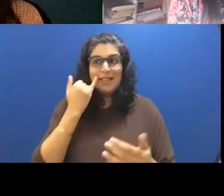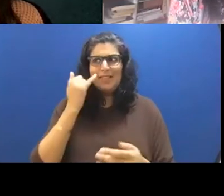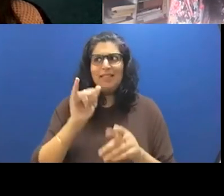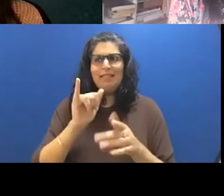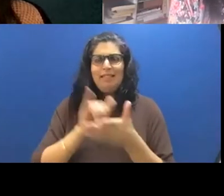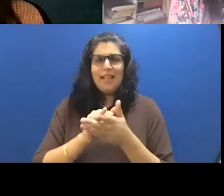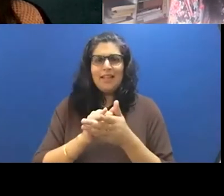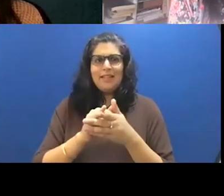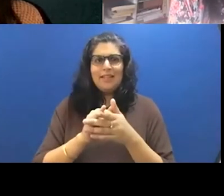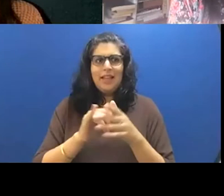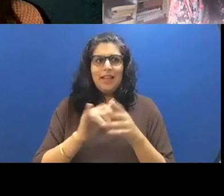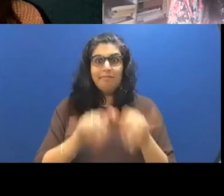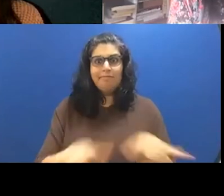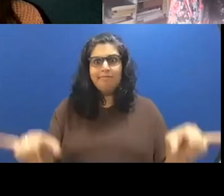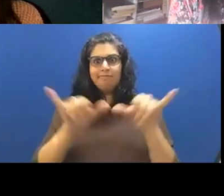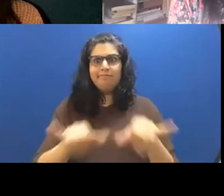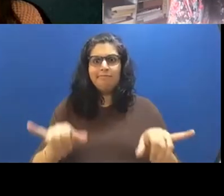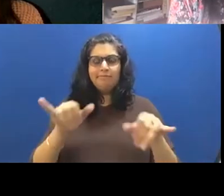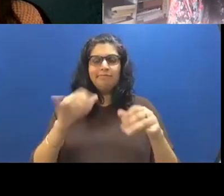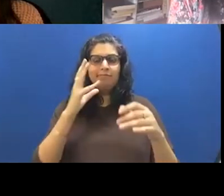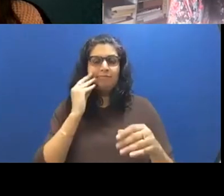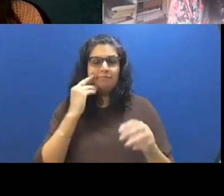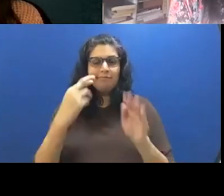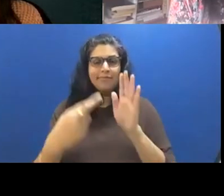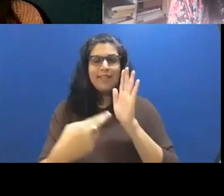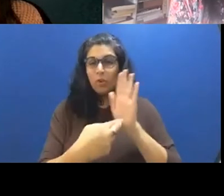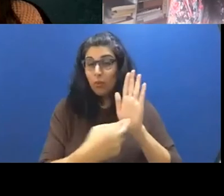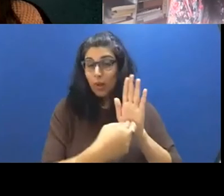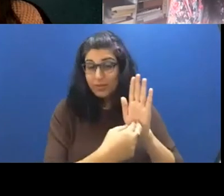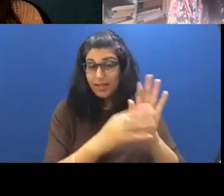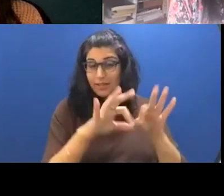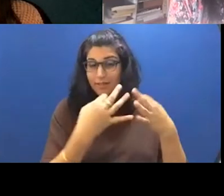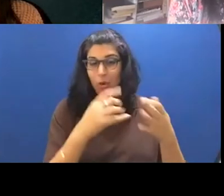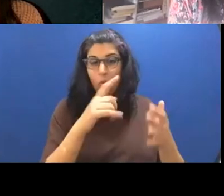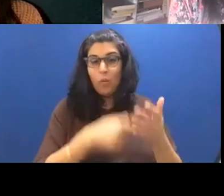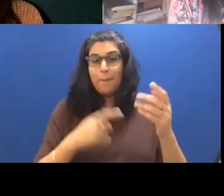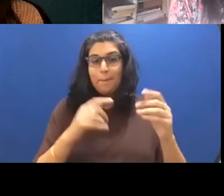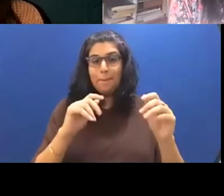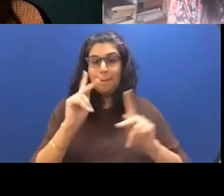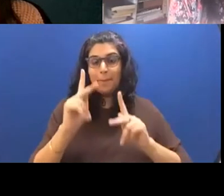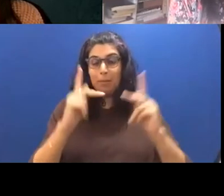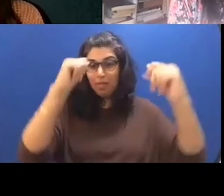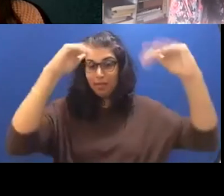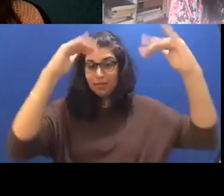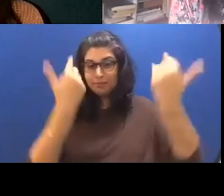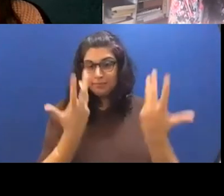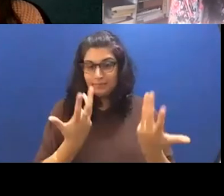of family because I think that's the representation of what everyone experiences. And so I thought